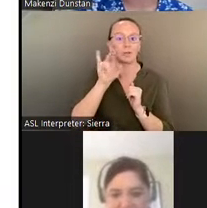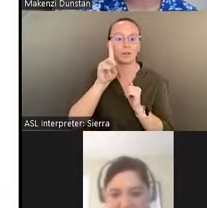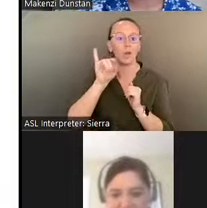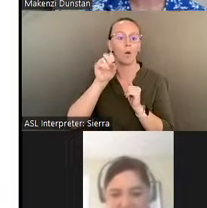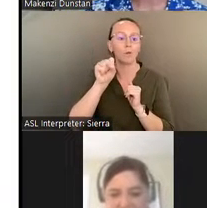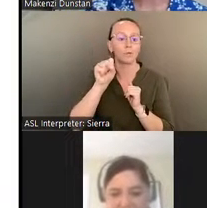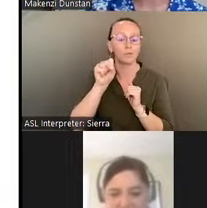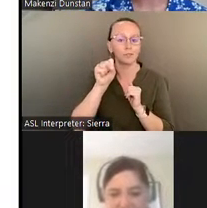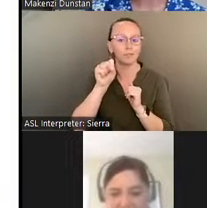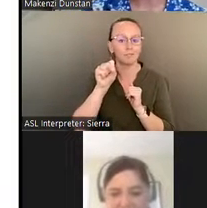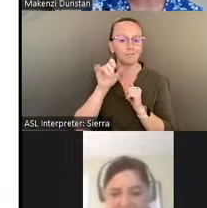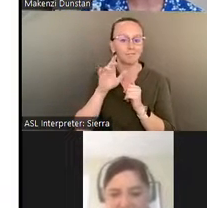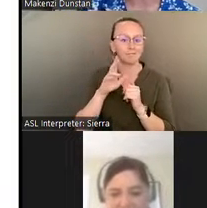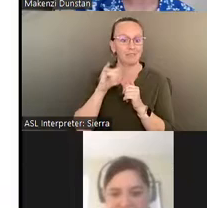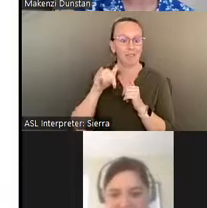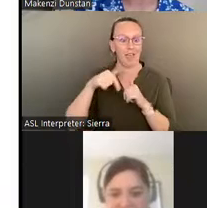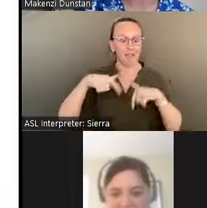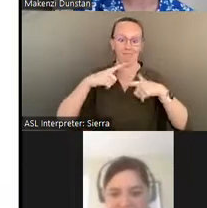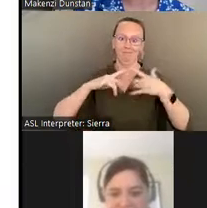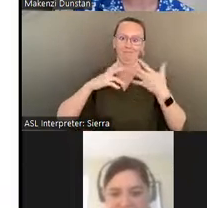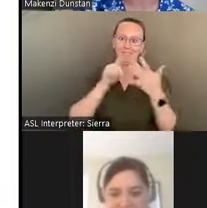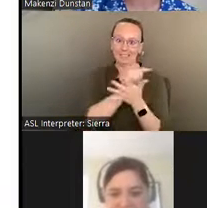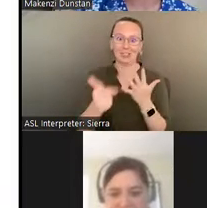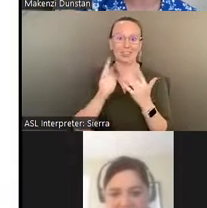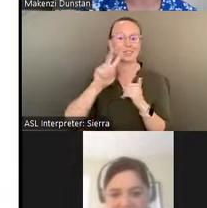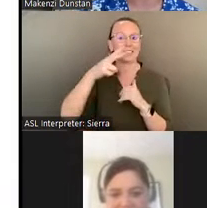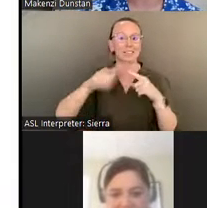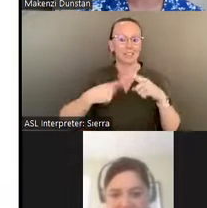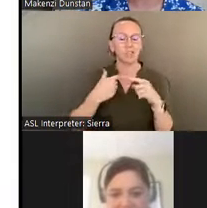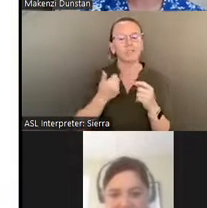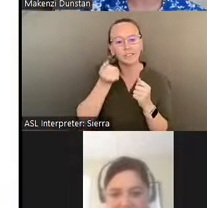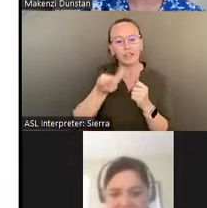We have an amazing series of presentations planned for you over the coming months with